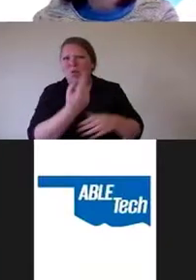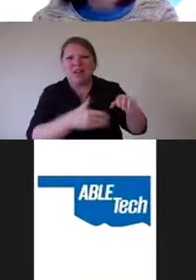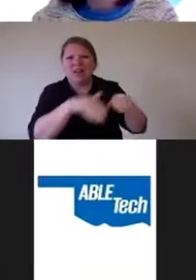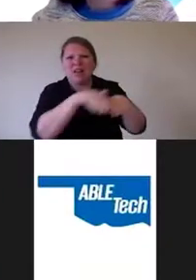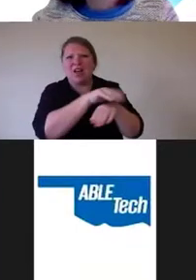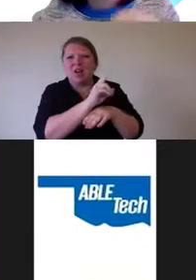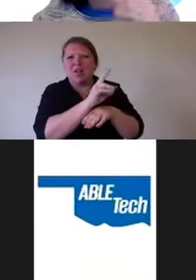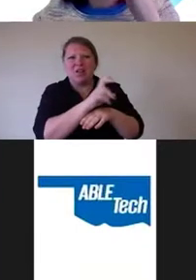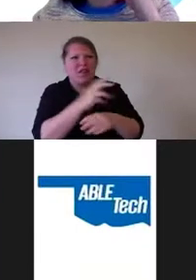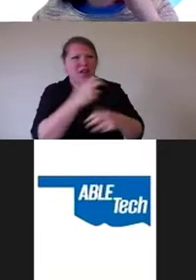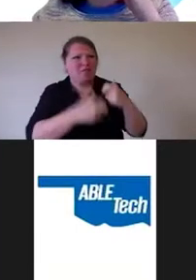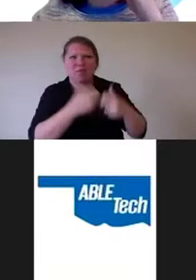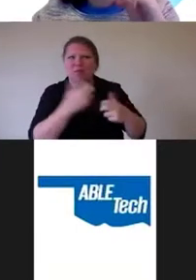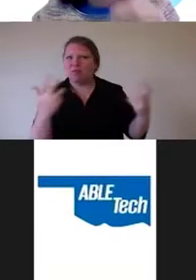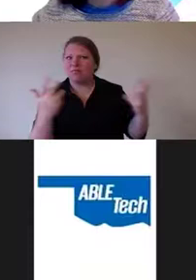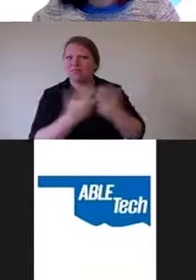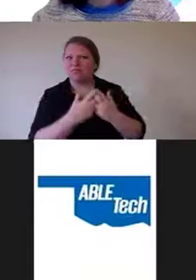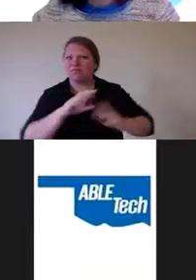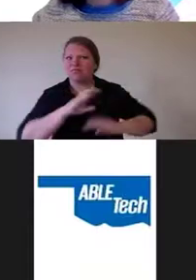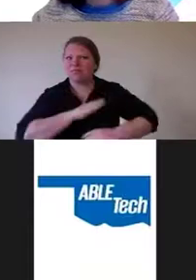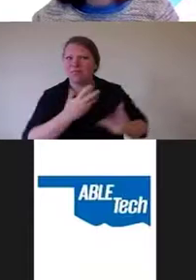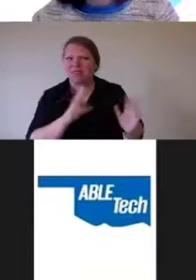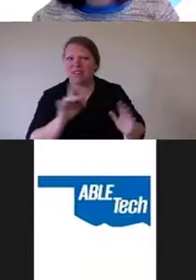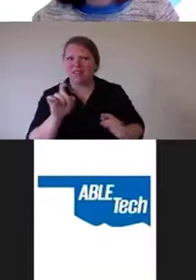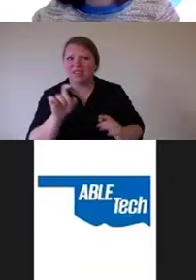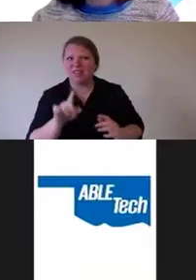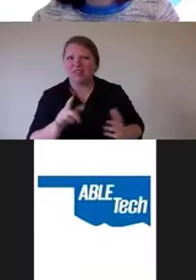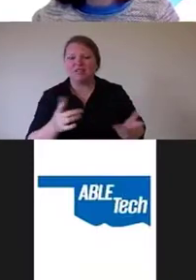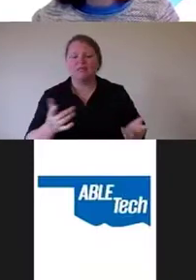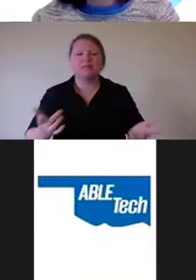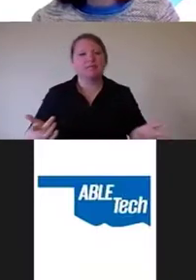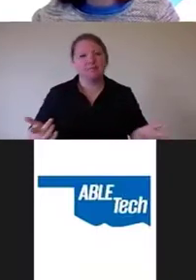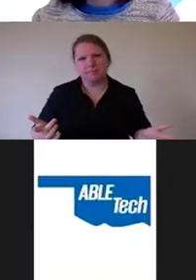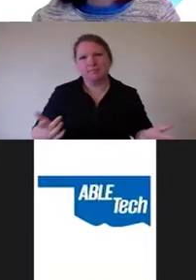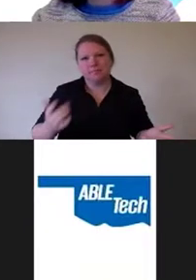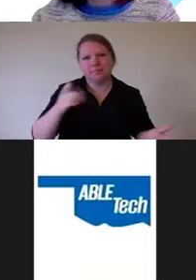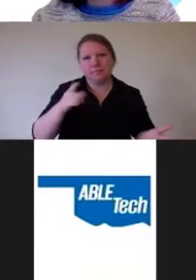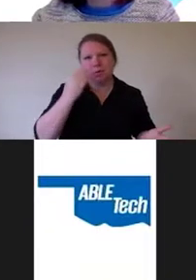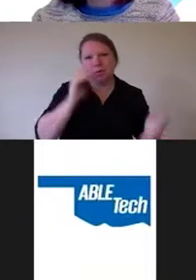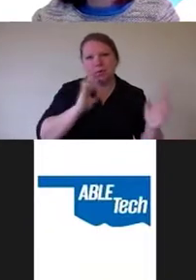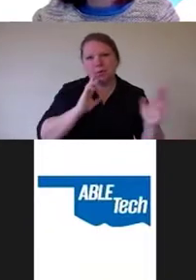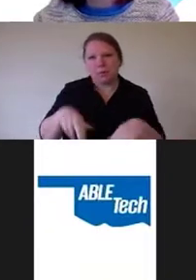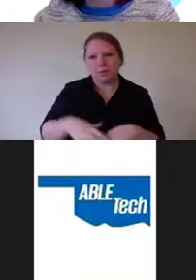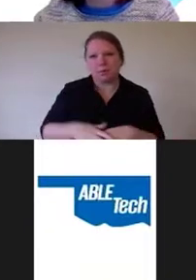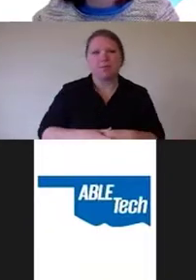What do users say about them? Well, there is oops, sorry.